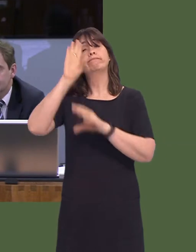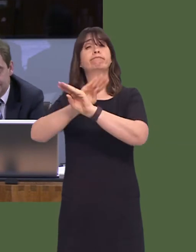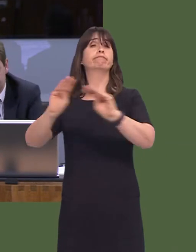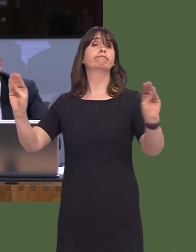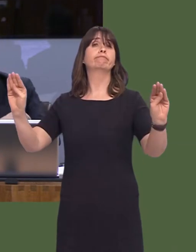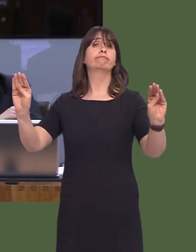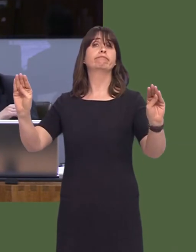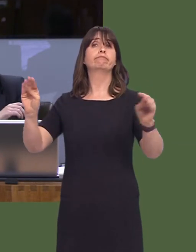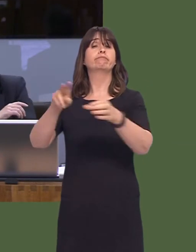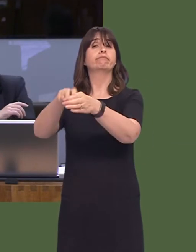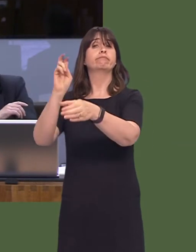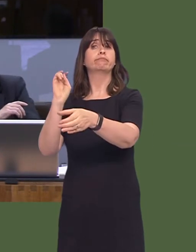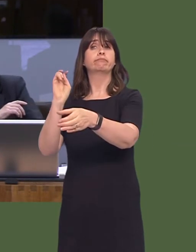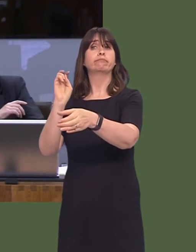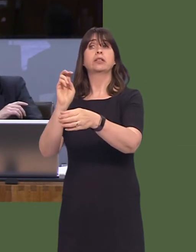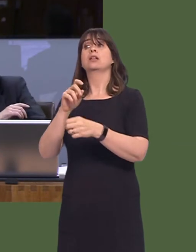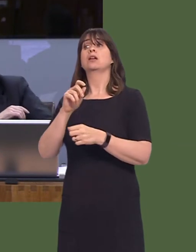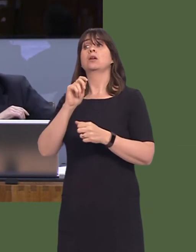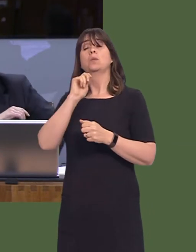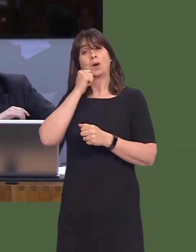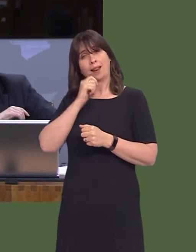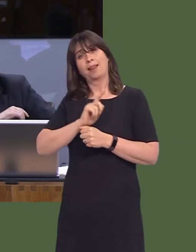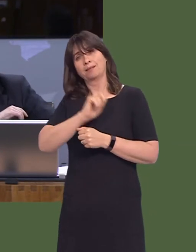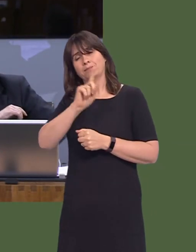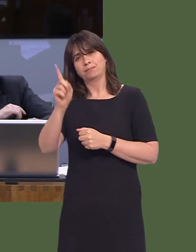First Minister? There will be a time to pay tribute in this Chamber to your time in public